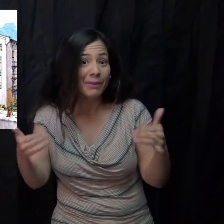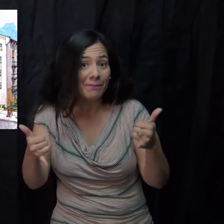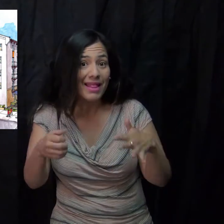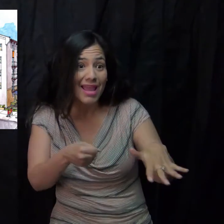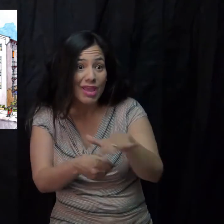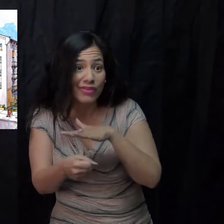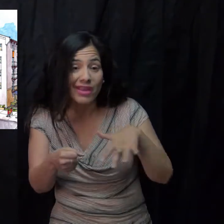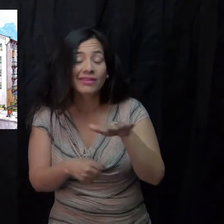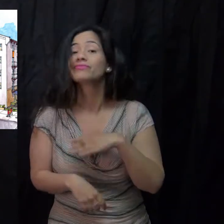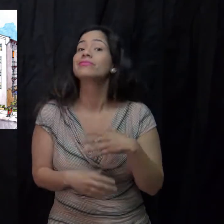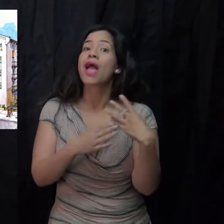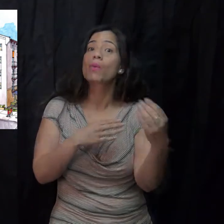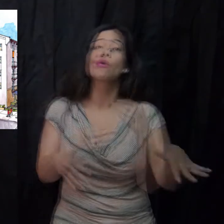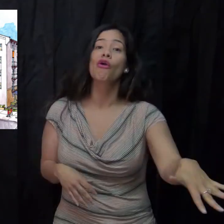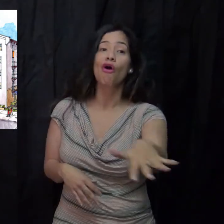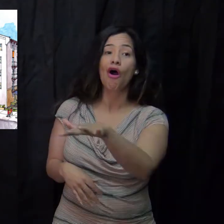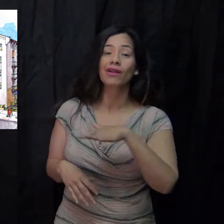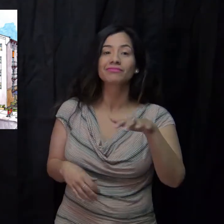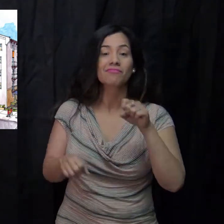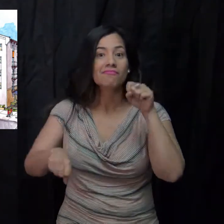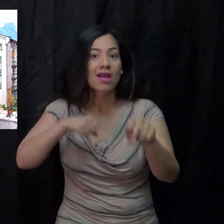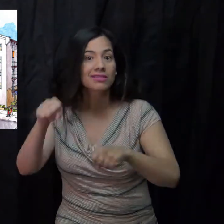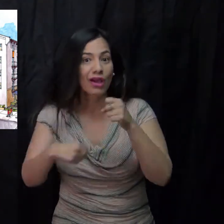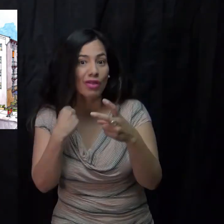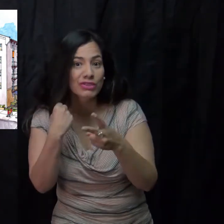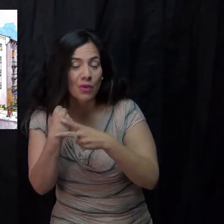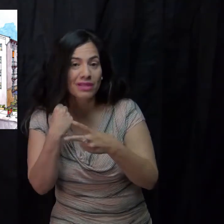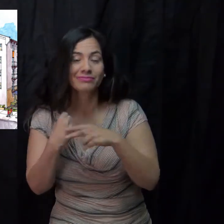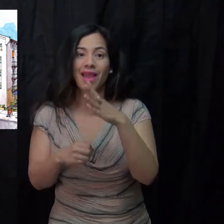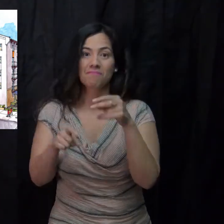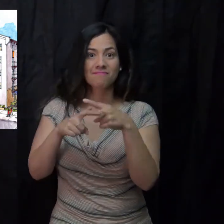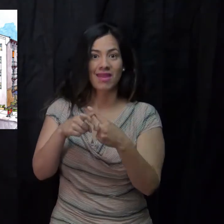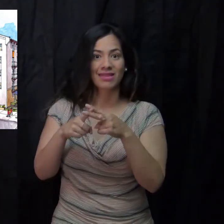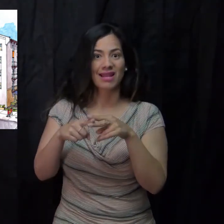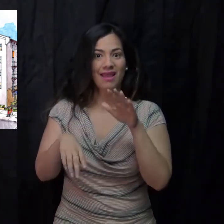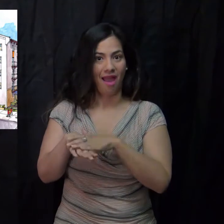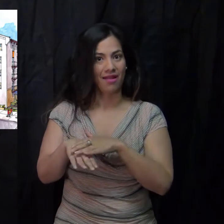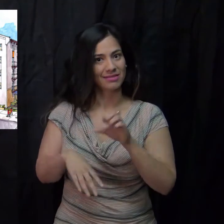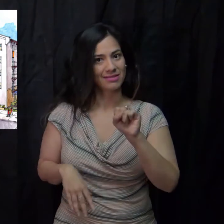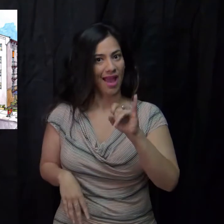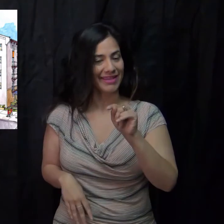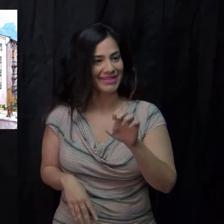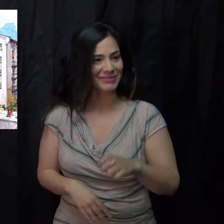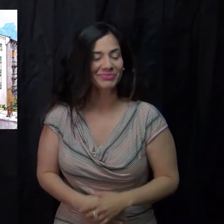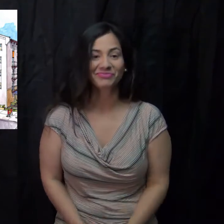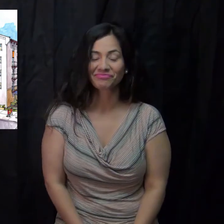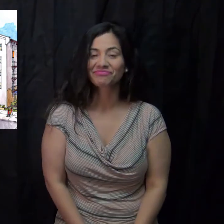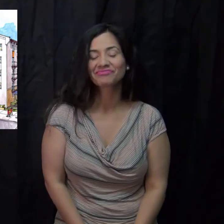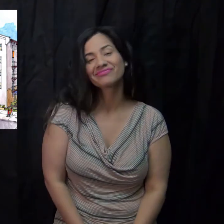children’s play area, outdoor courtyard, bicycle storage room, and onsite maintenance.